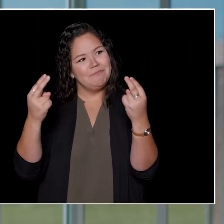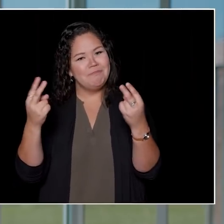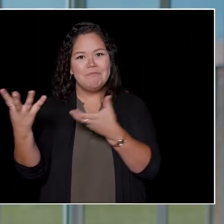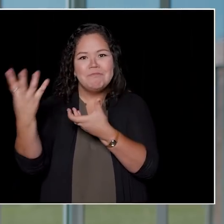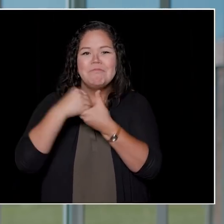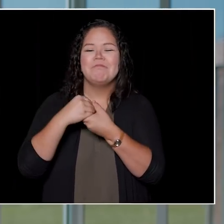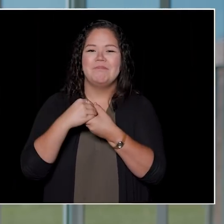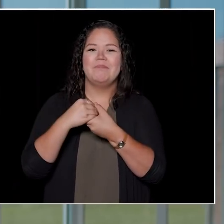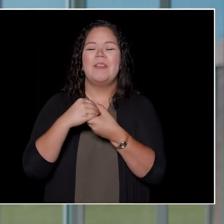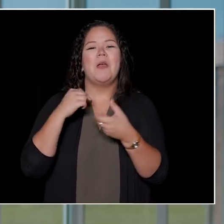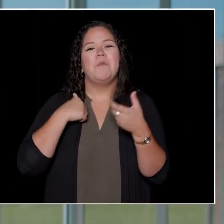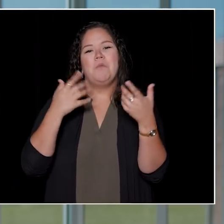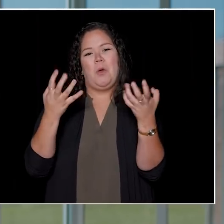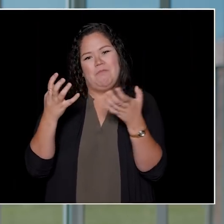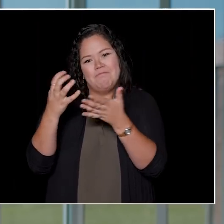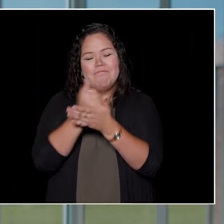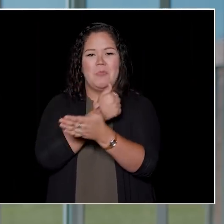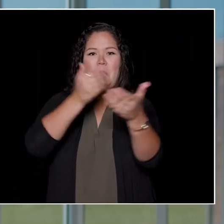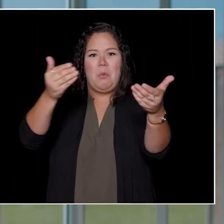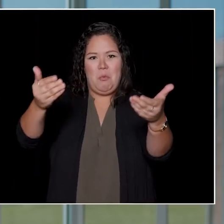and I want to say welcome to all of you here